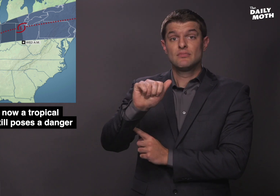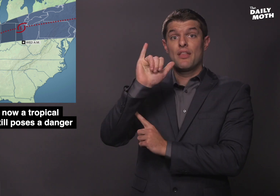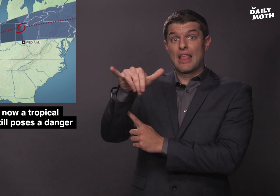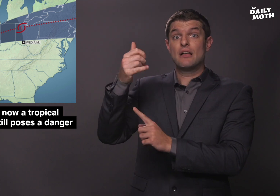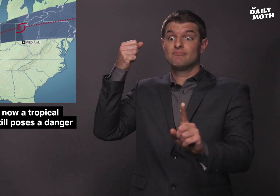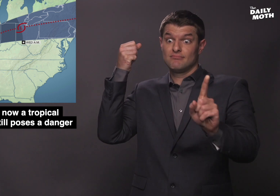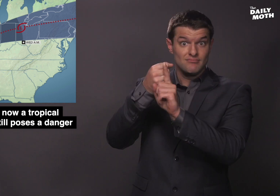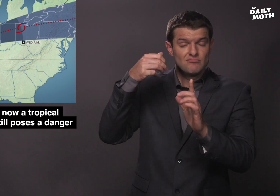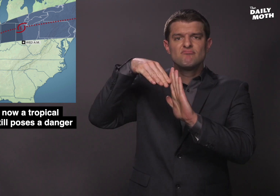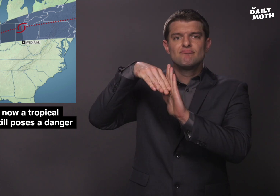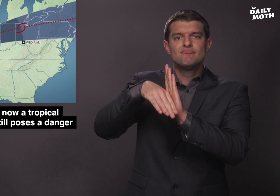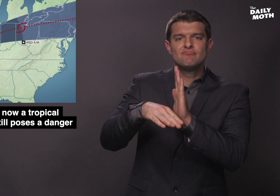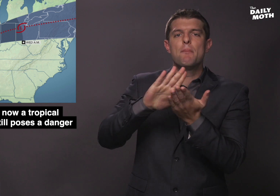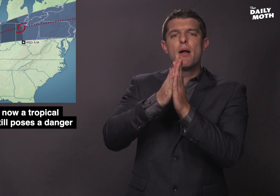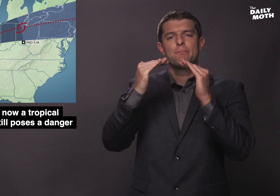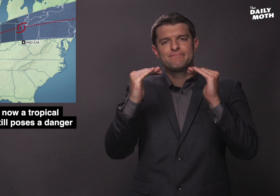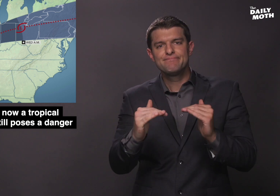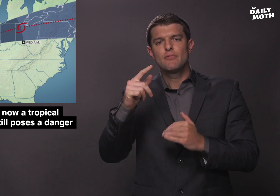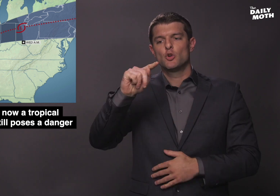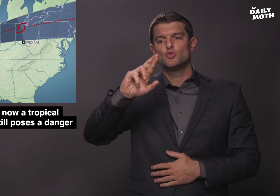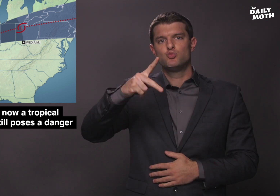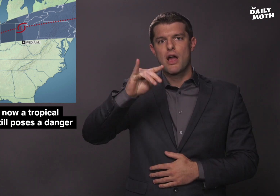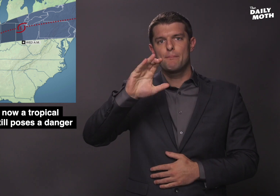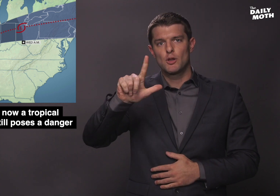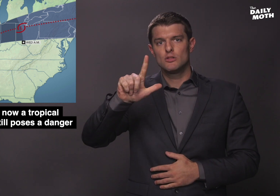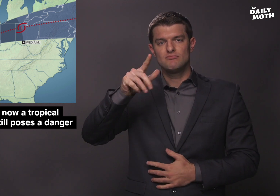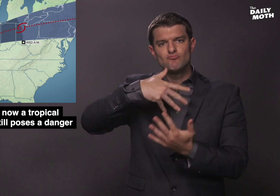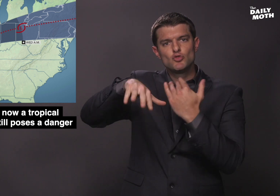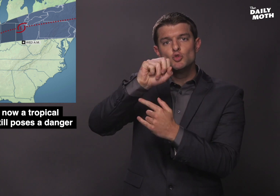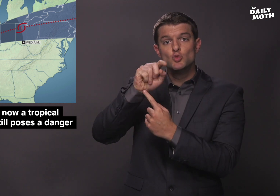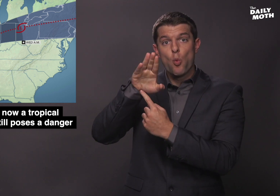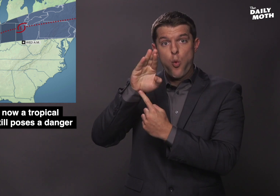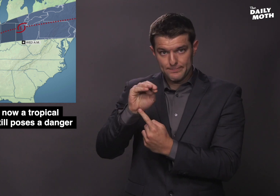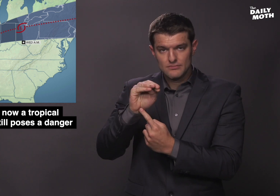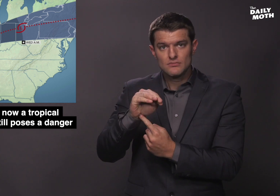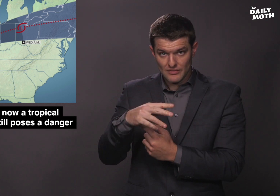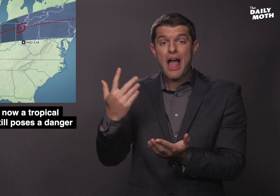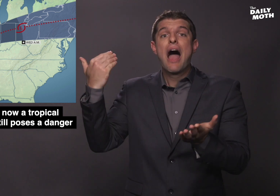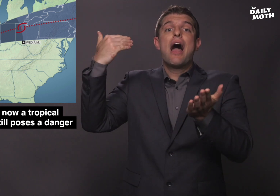It has since been downgraded from a tropical storm to